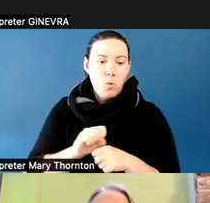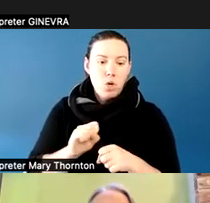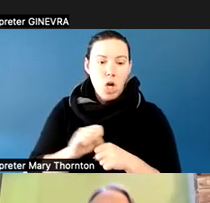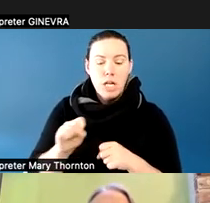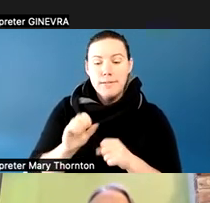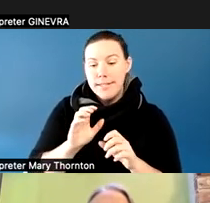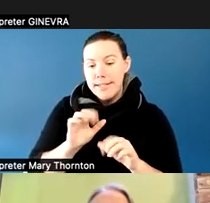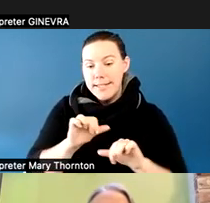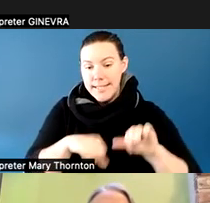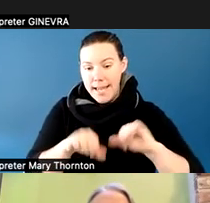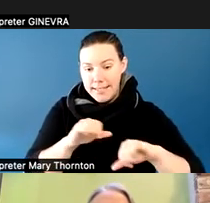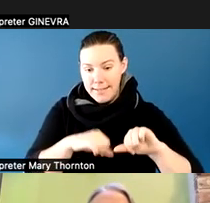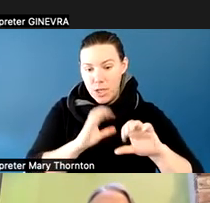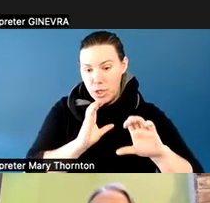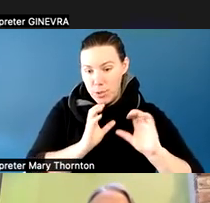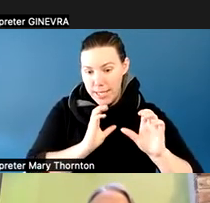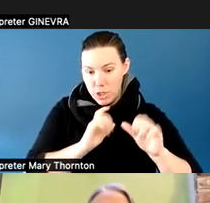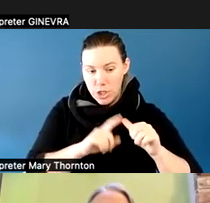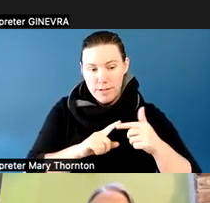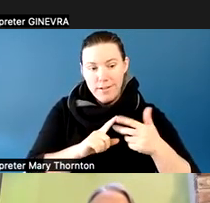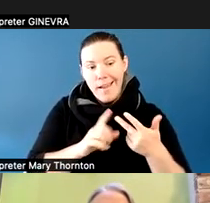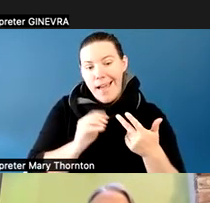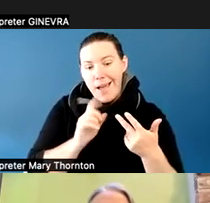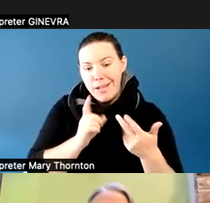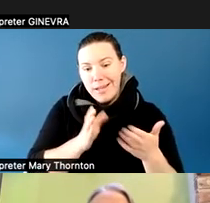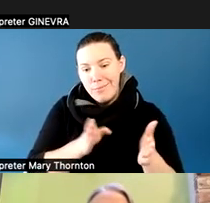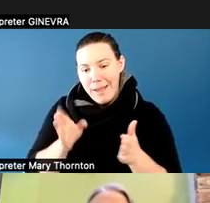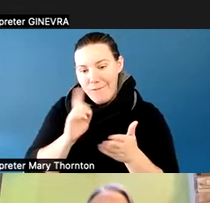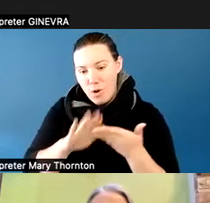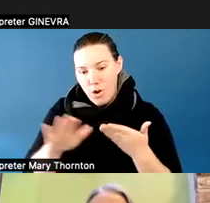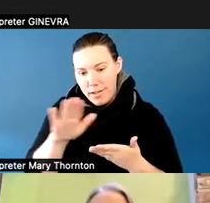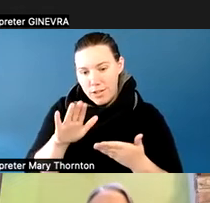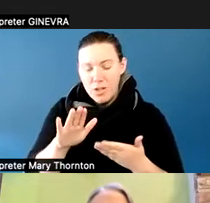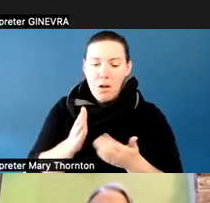Partly geared towards STEM, partly just geared toward being successful in high school